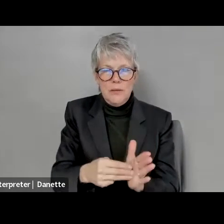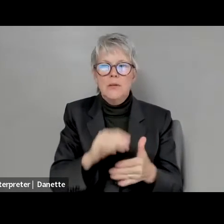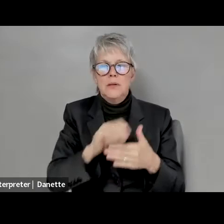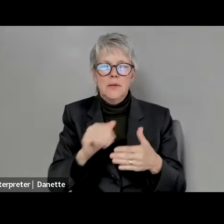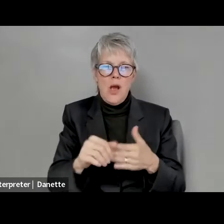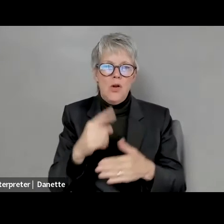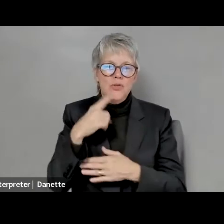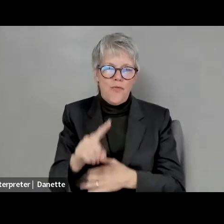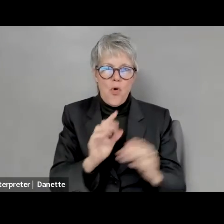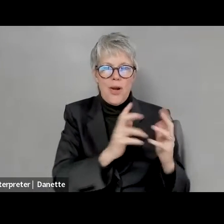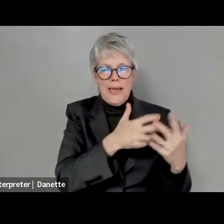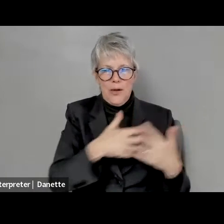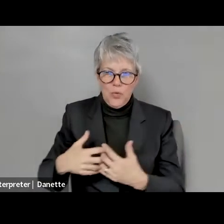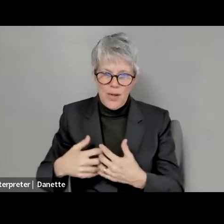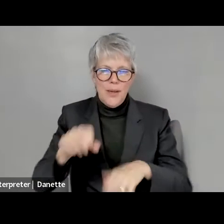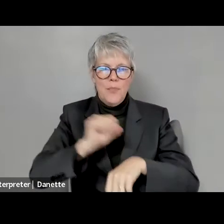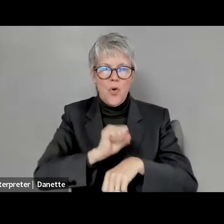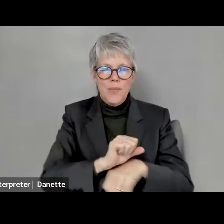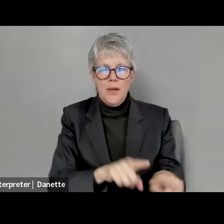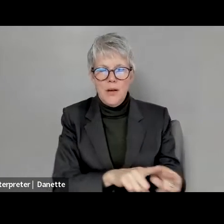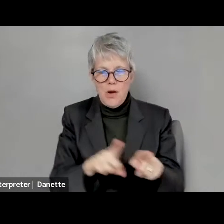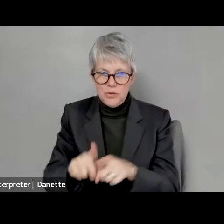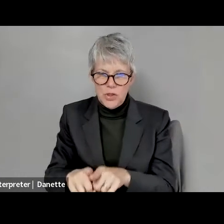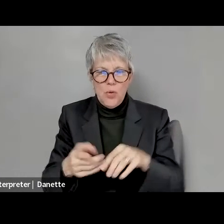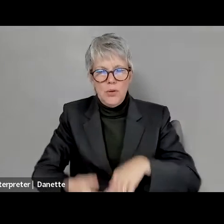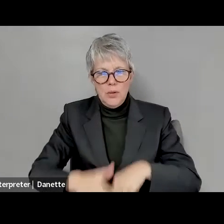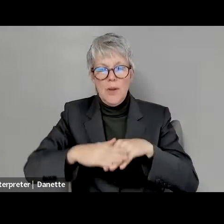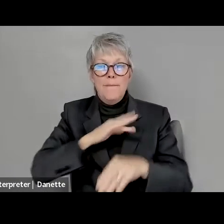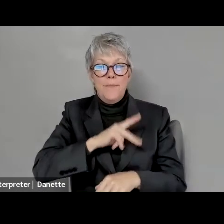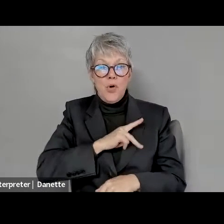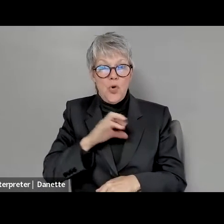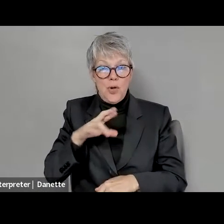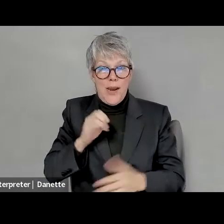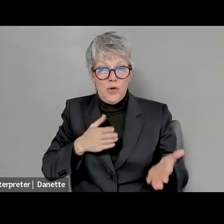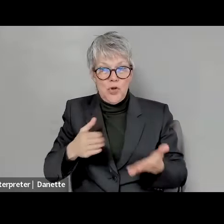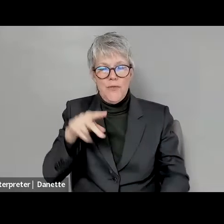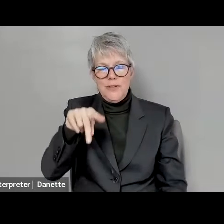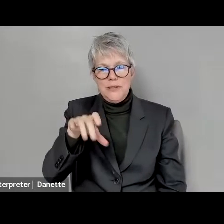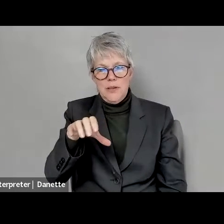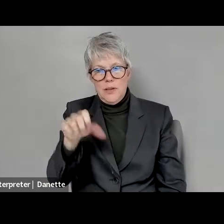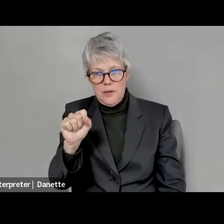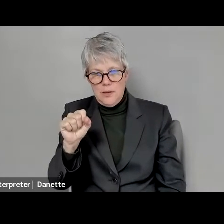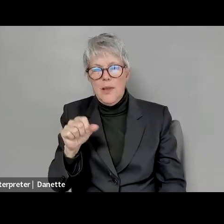Kelly Crosbie: and there were also rate increases for personal care services which a lot of our folks with Iv and Tbi, who were on medicaid use